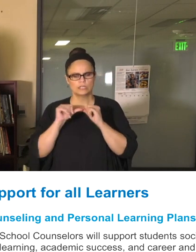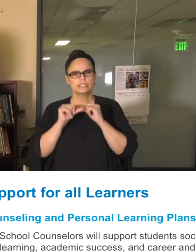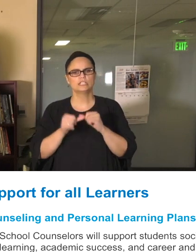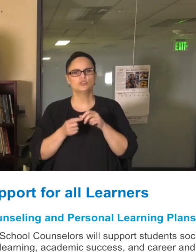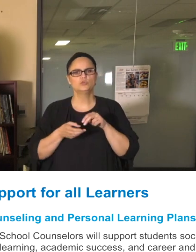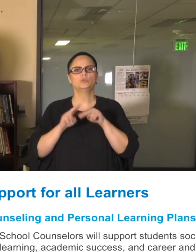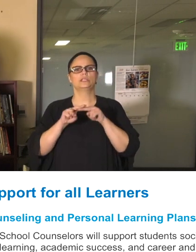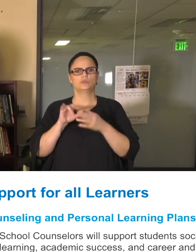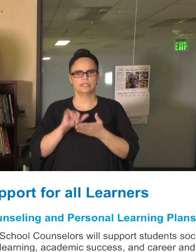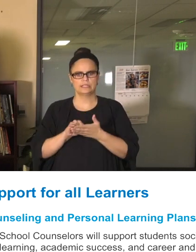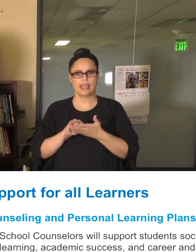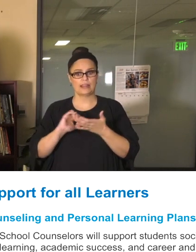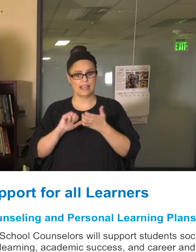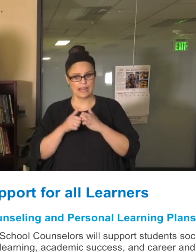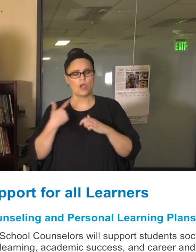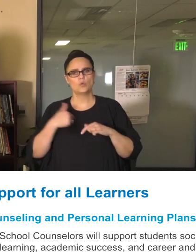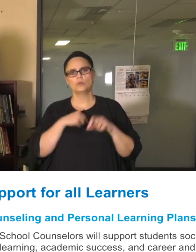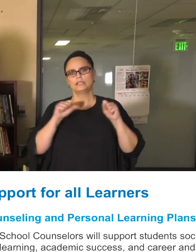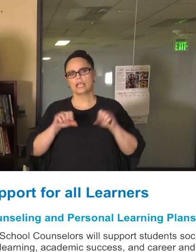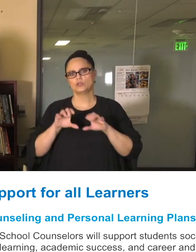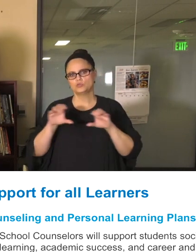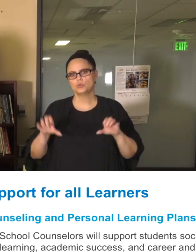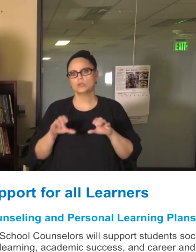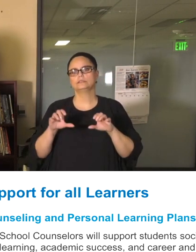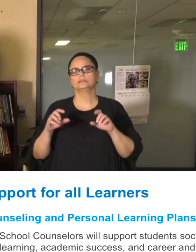that we can do it in-person both safely and effectively.